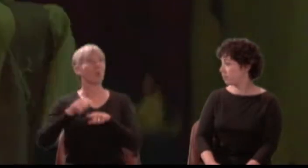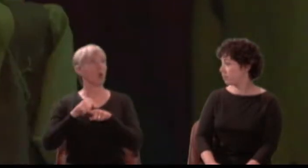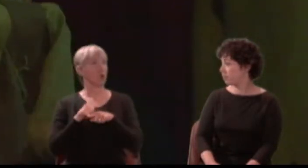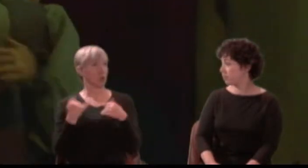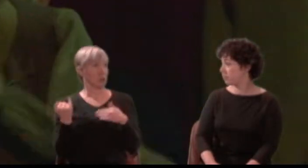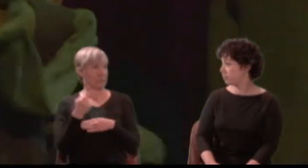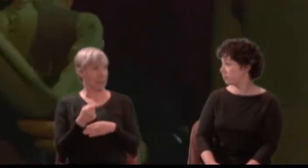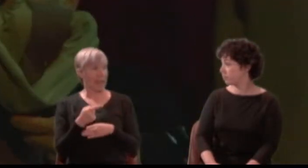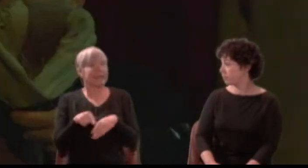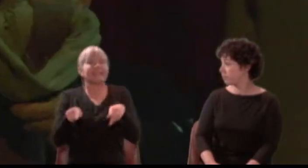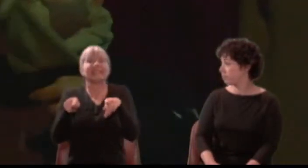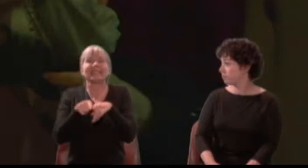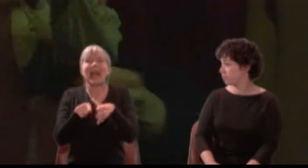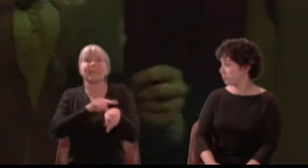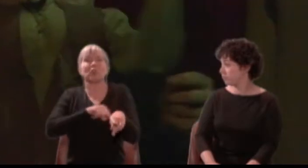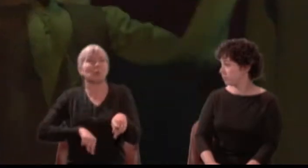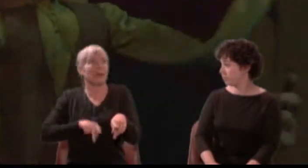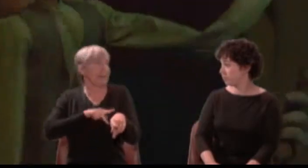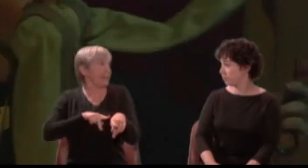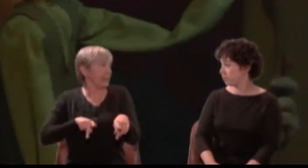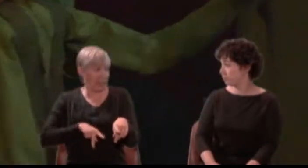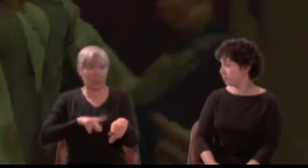Is all our company here?